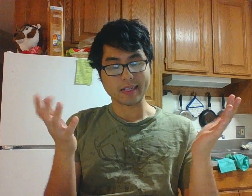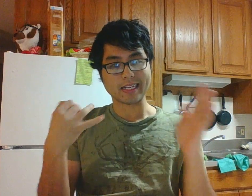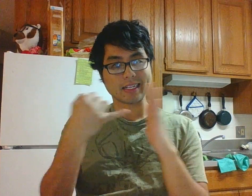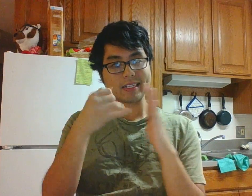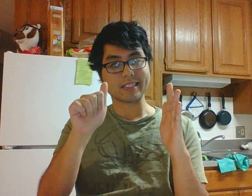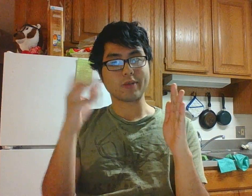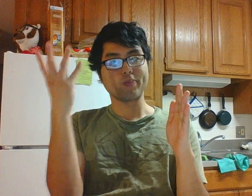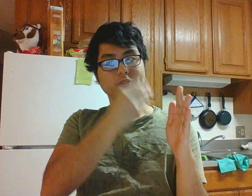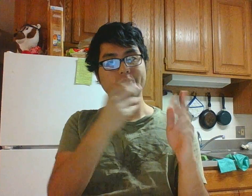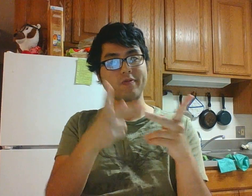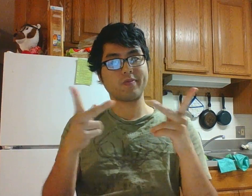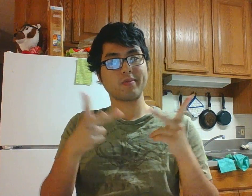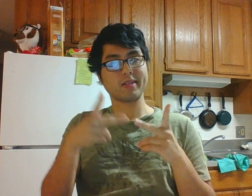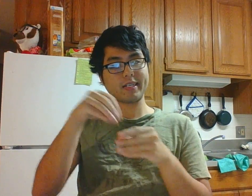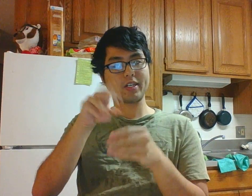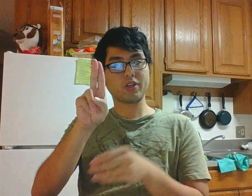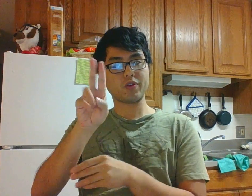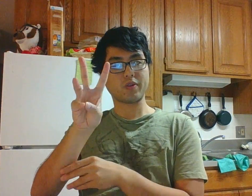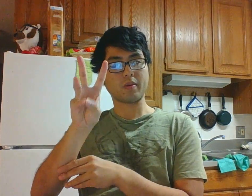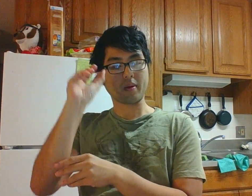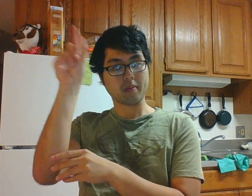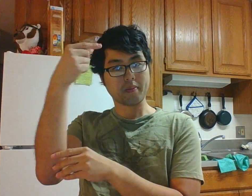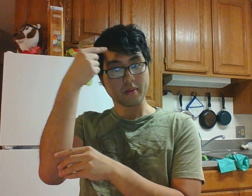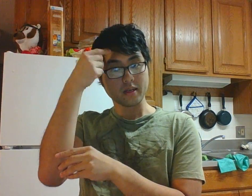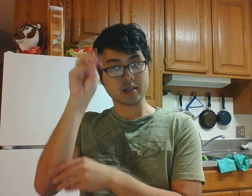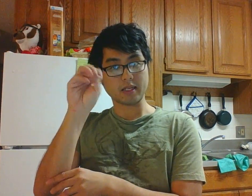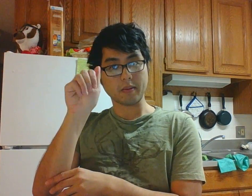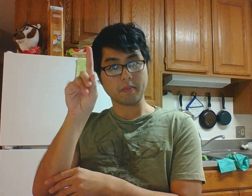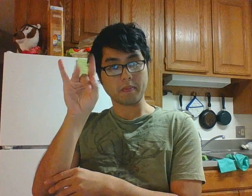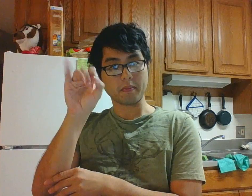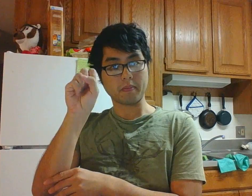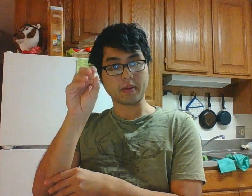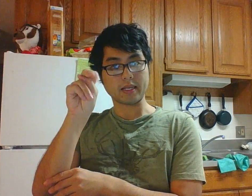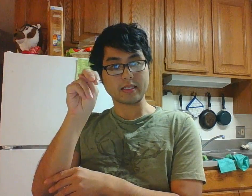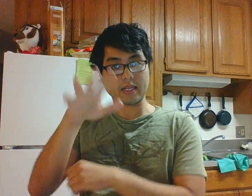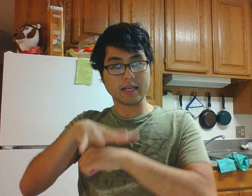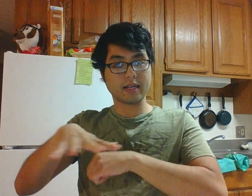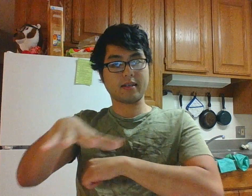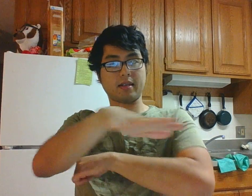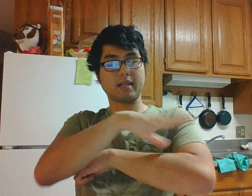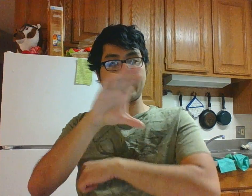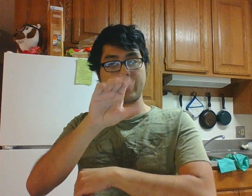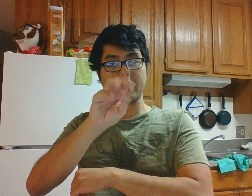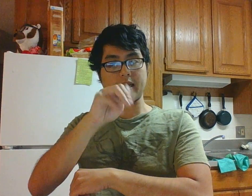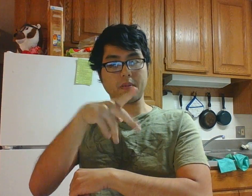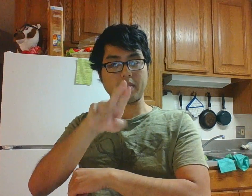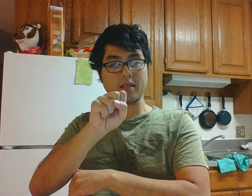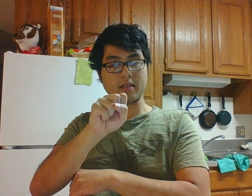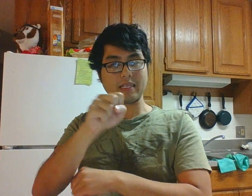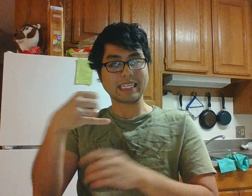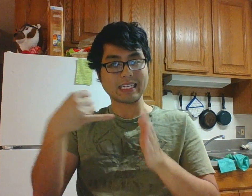it is a beautiful place in uw-madison campus